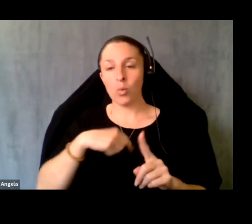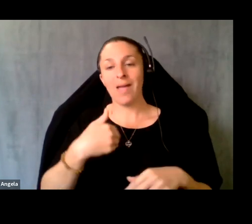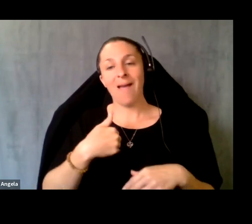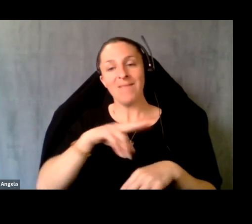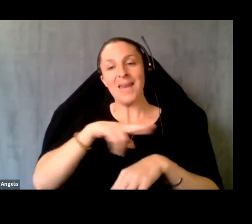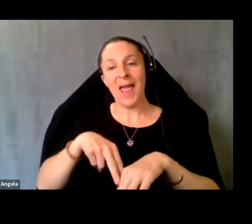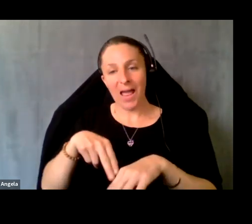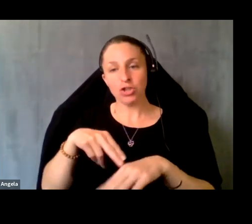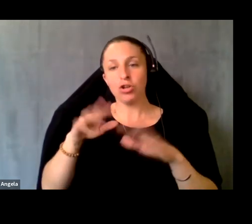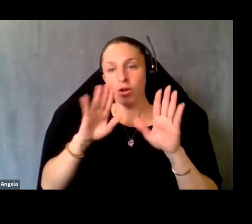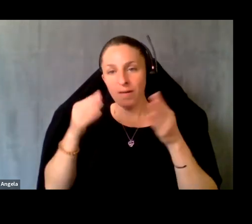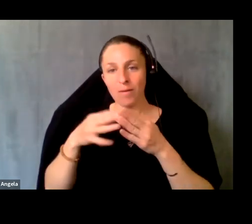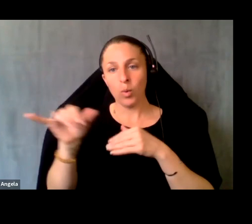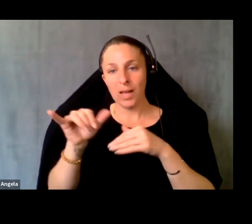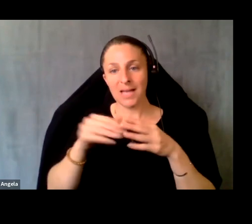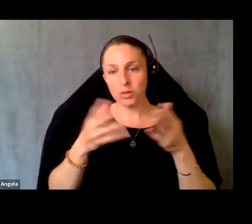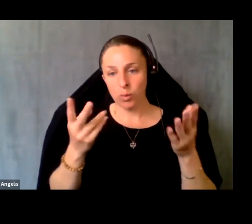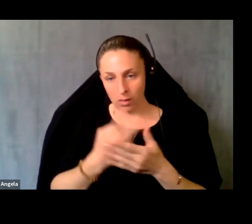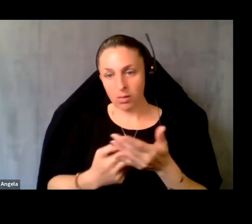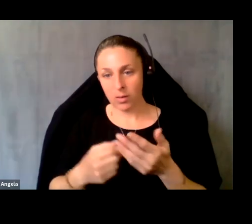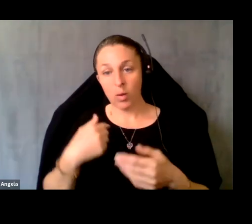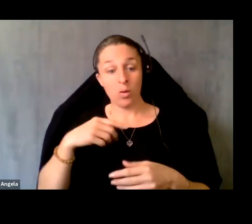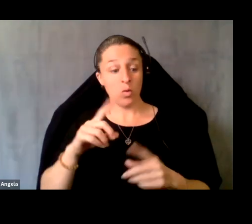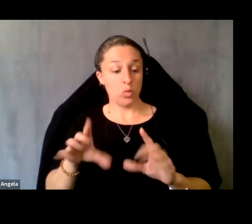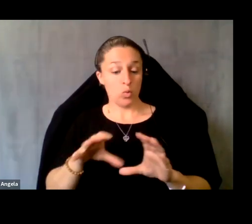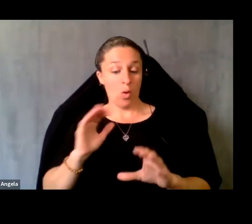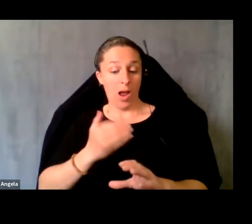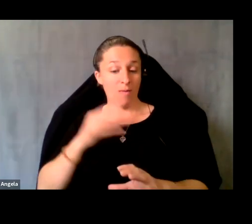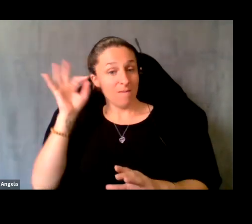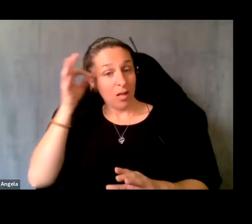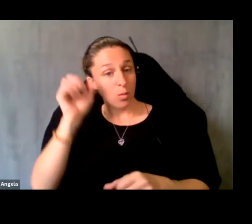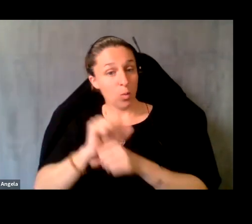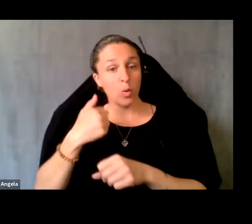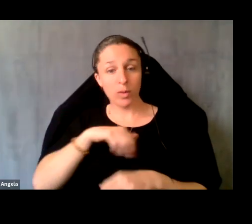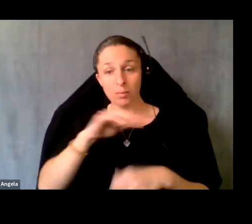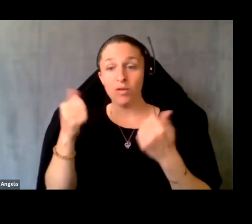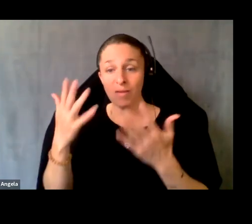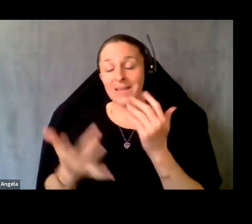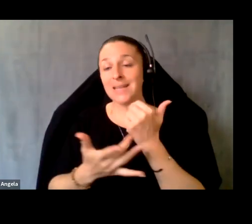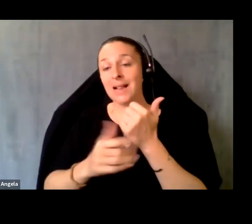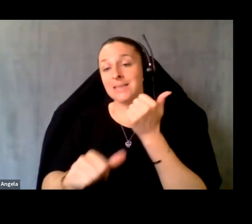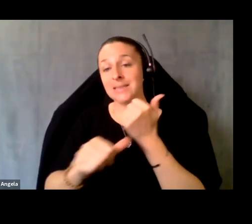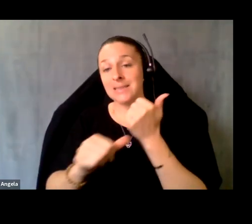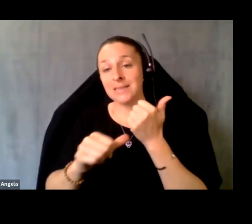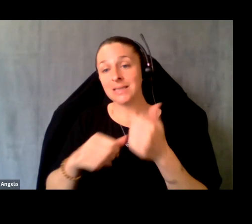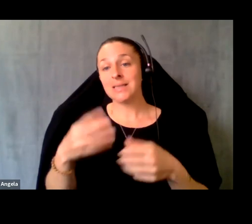focus as well. What we do in our Federal work is that we provide technical assistance and create a